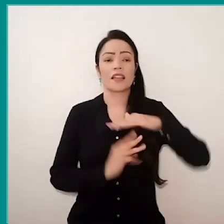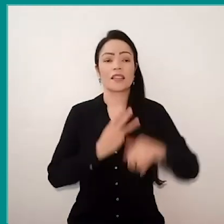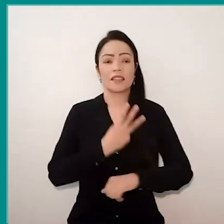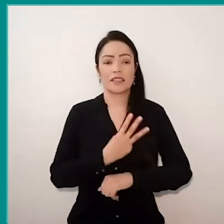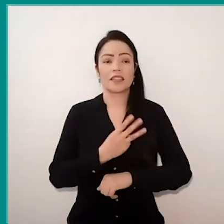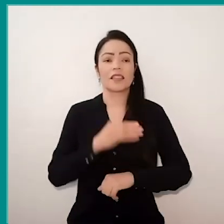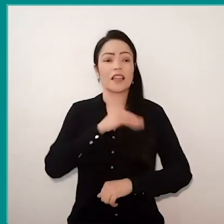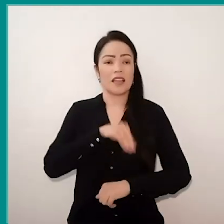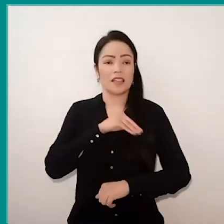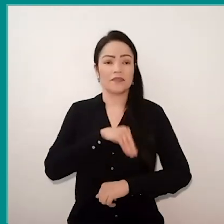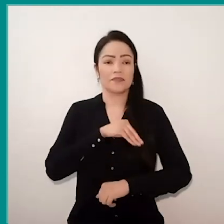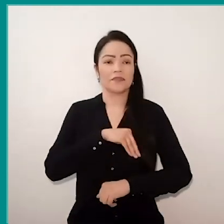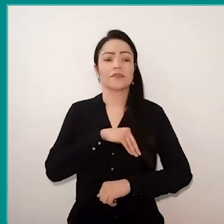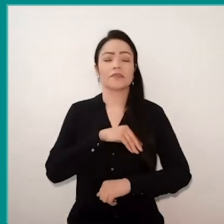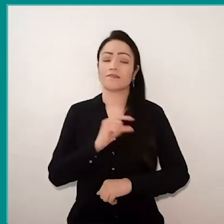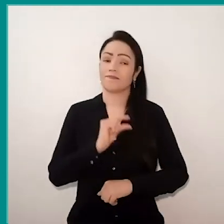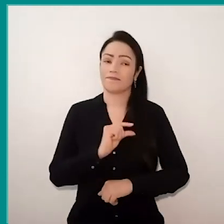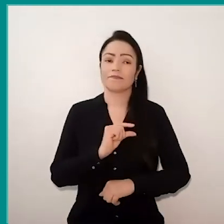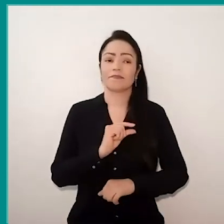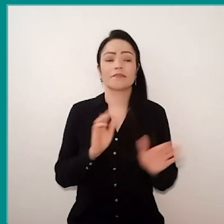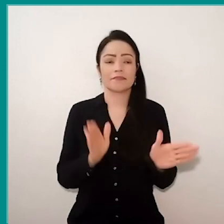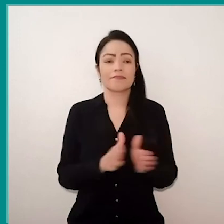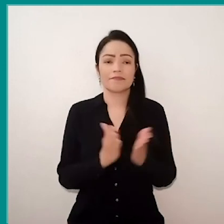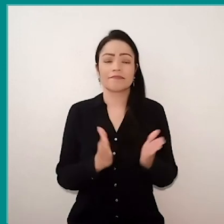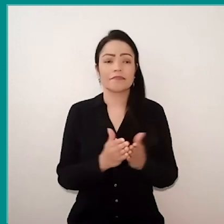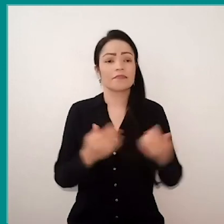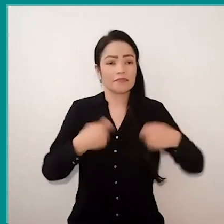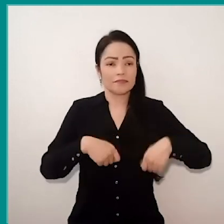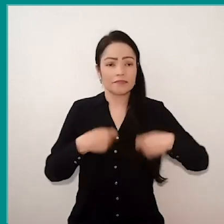therefore, they are families, they are low-income people.